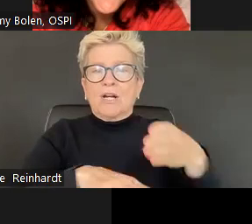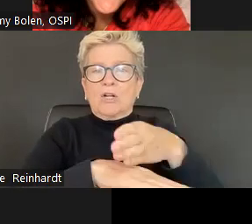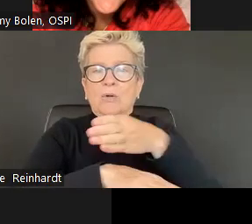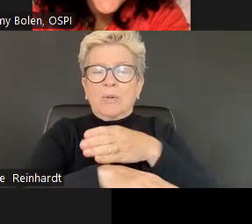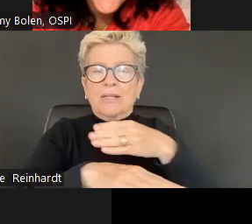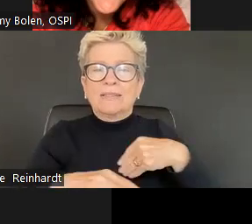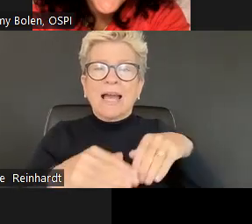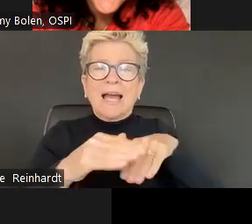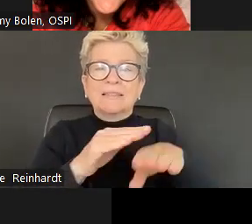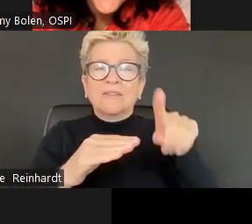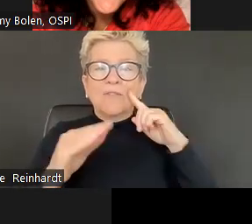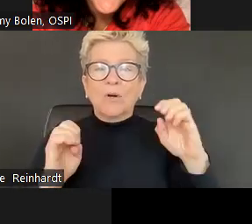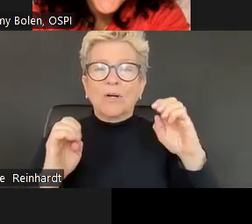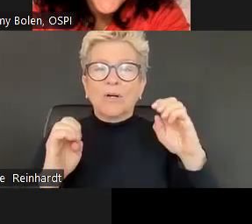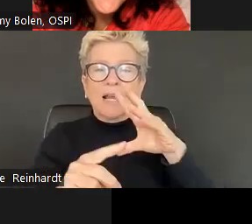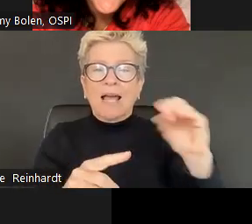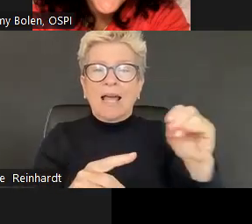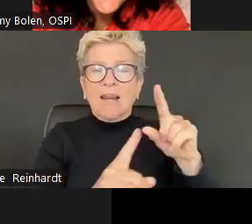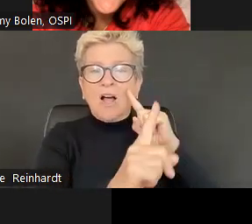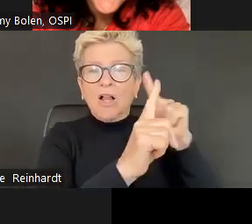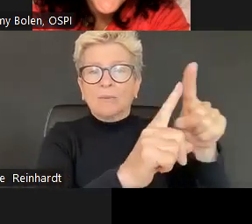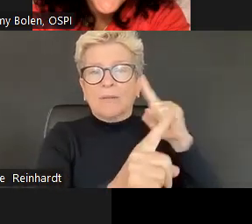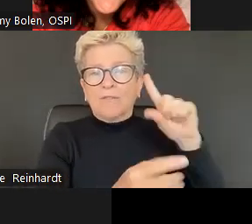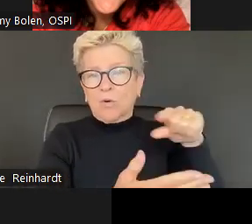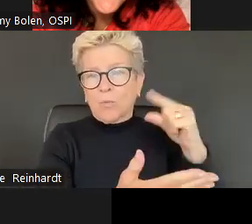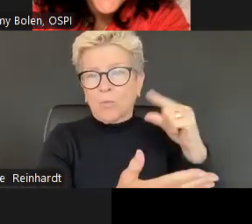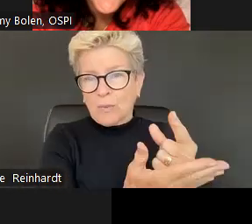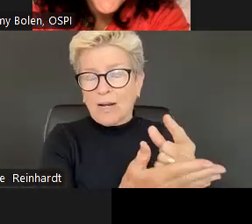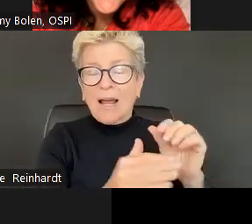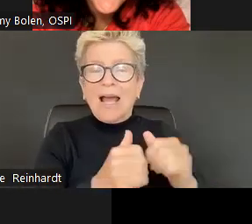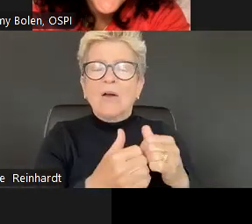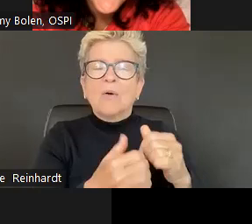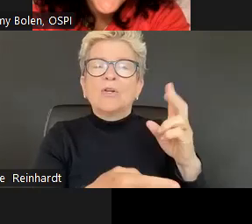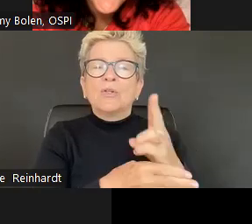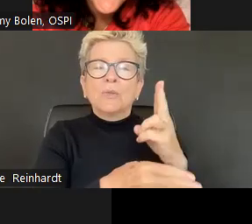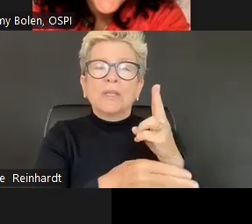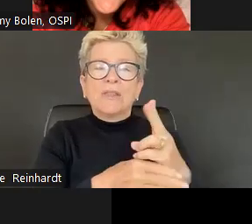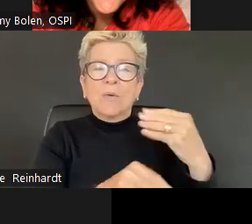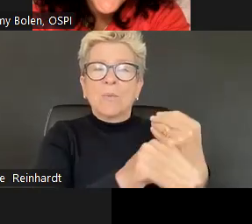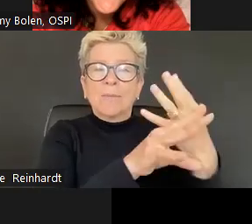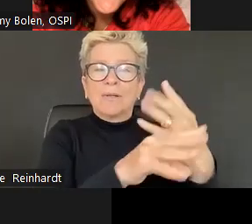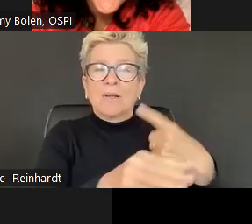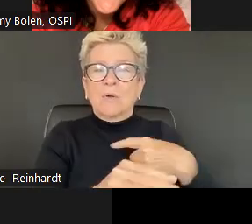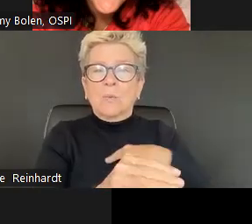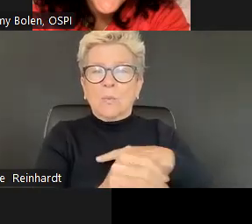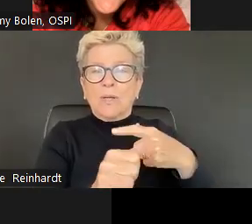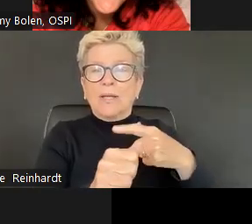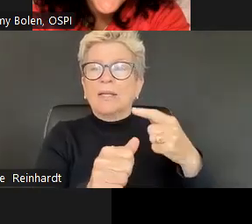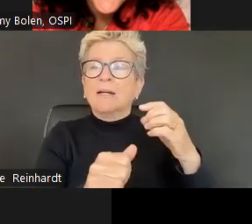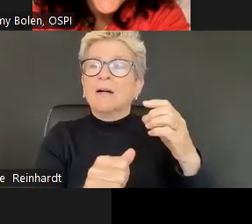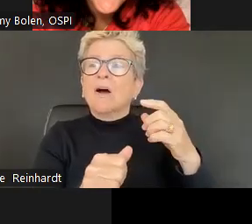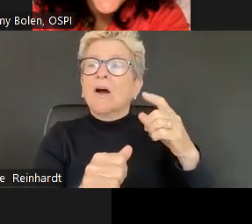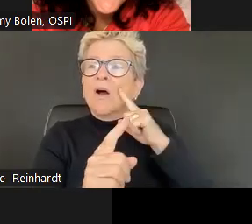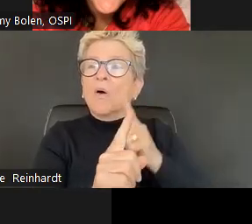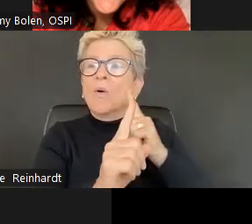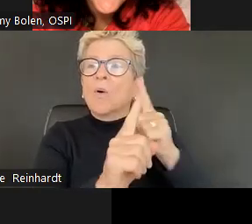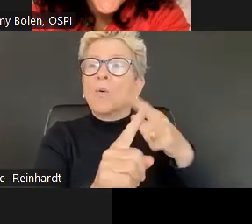The graduation equity webinar series was created with the purpose of highlighting best practices that increase access